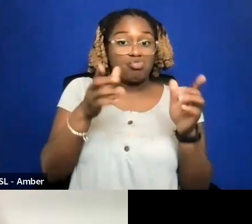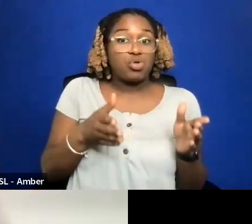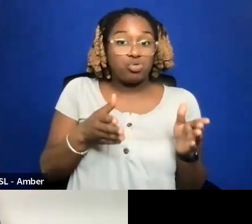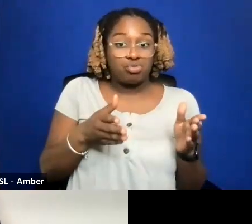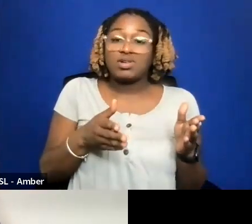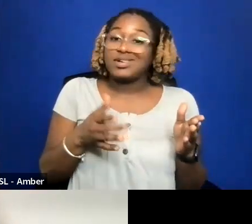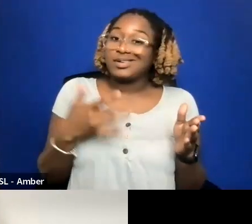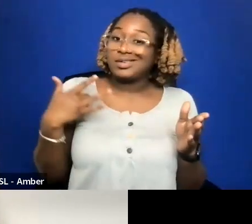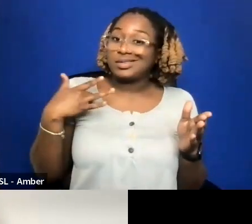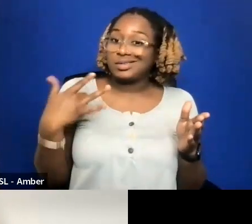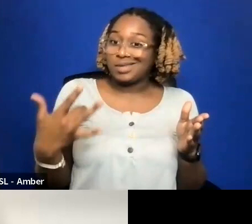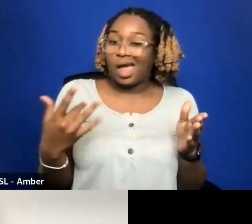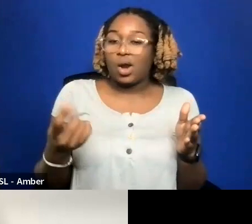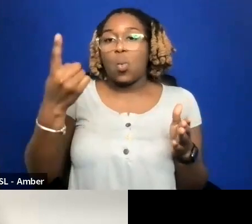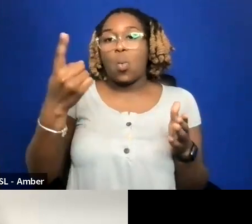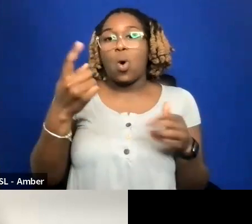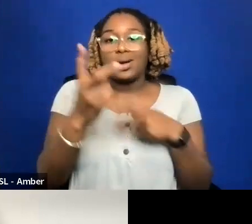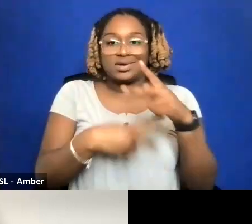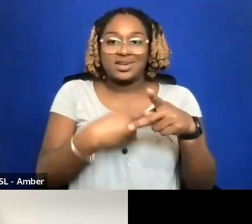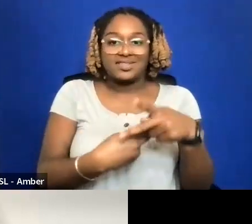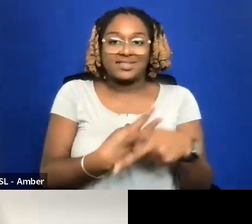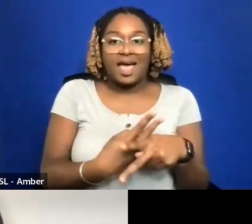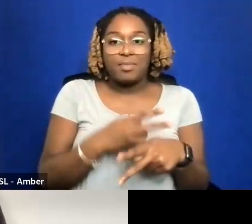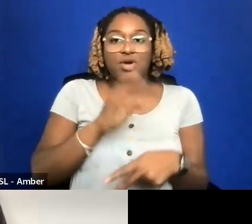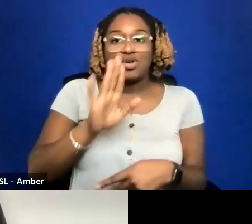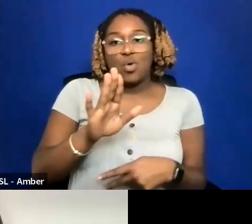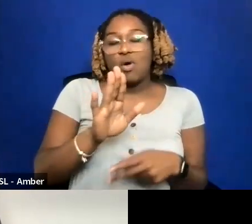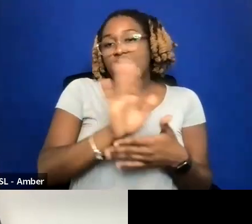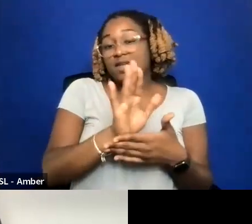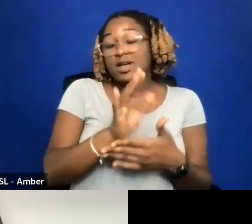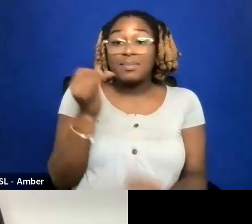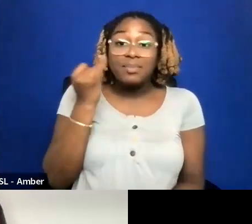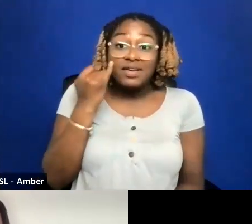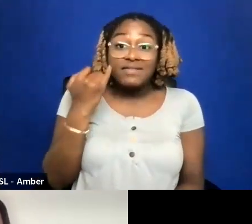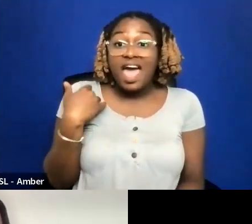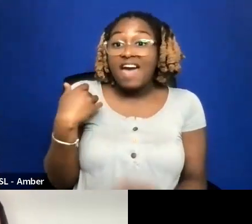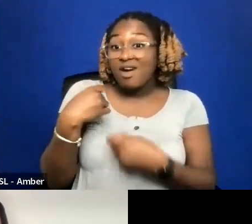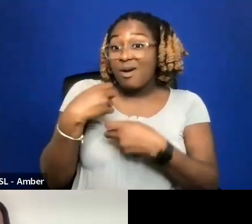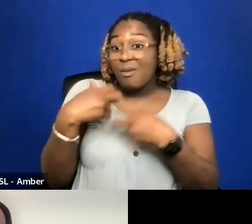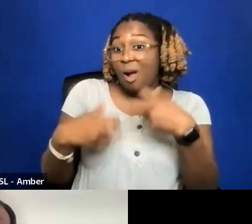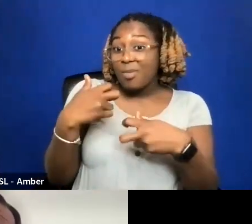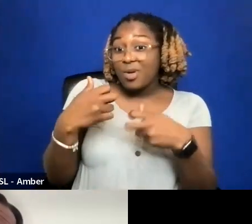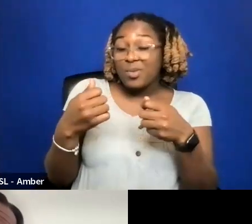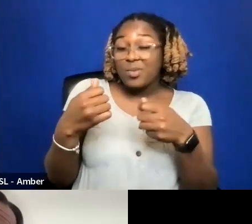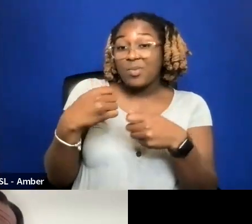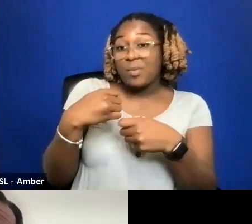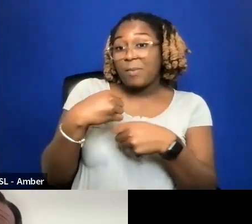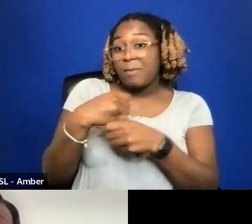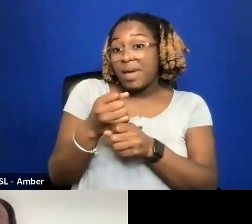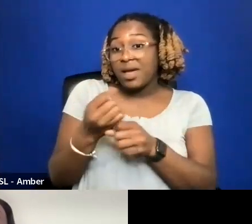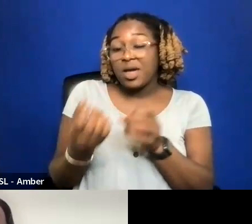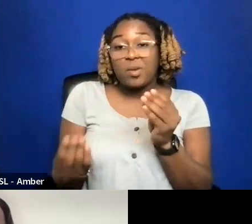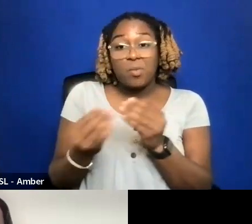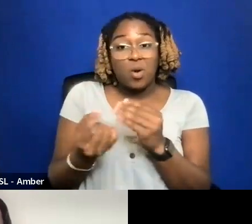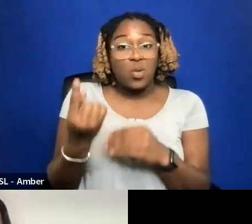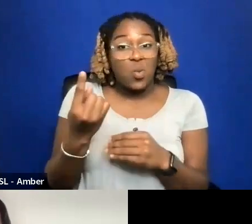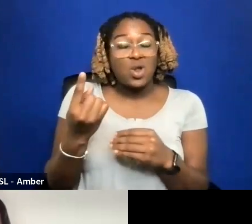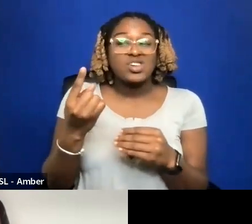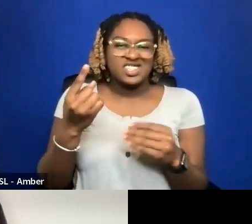IF THEY HAVE A PROBLEM WITH YOU MAKING MORE THAN ONE, I THINK YOU SHOULD WORK IT OUT WITH THEM AND I THINK THEY SHOULD LET YOU.